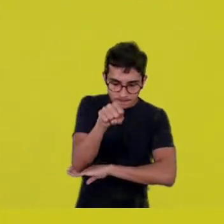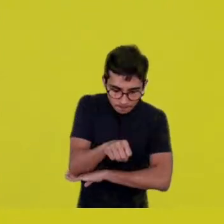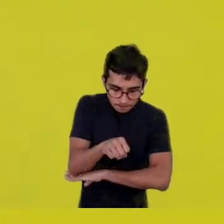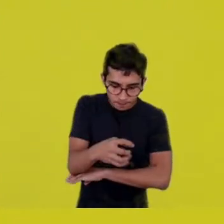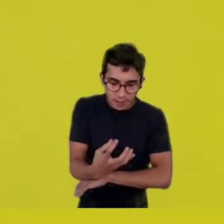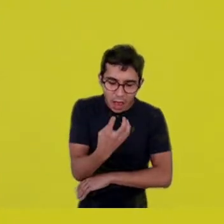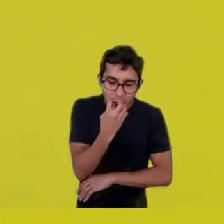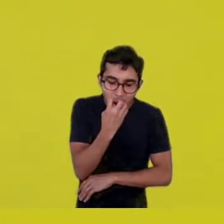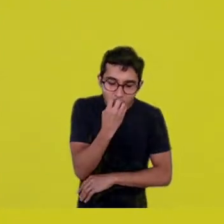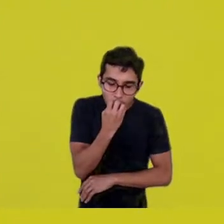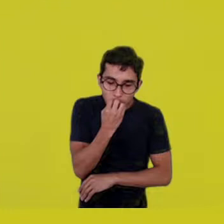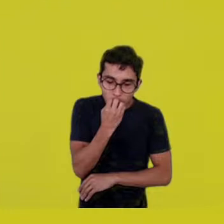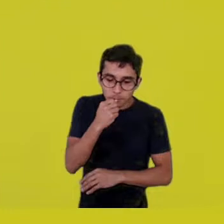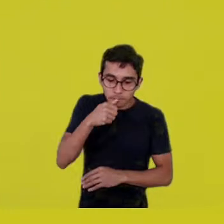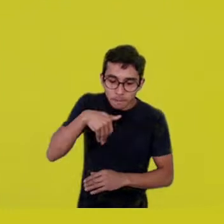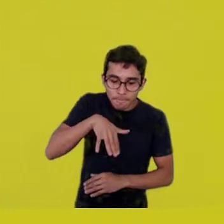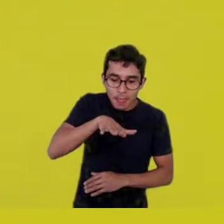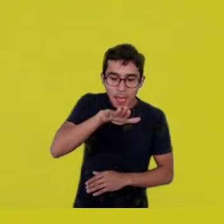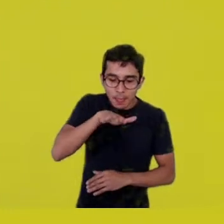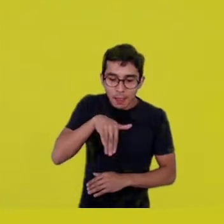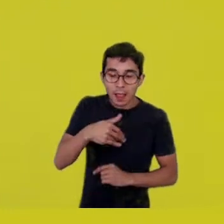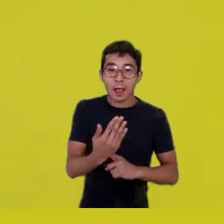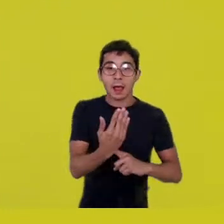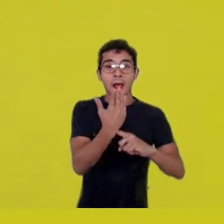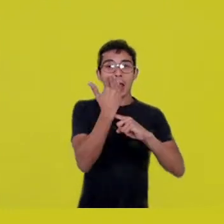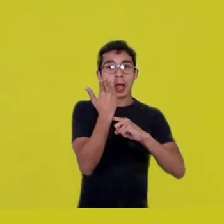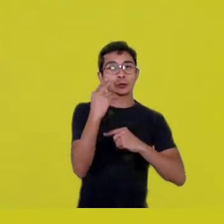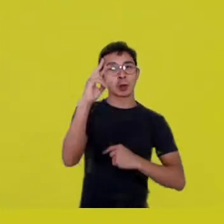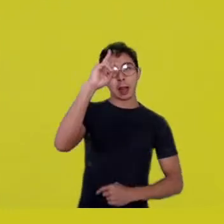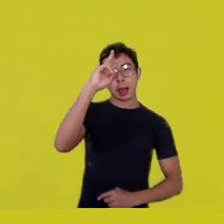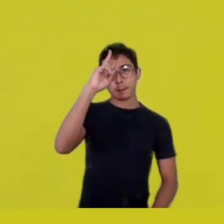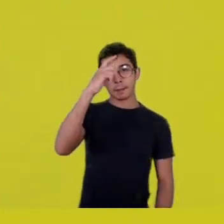should remind us of who we are.